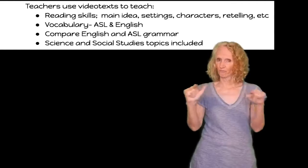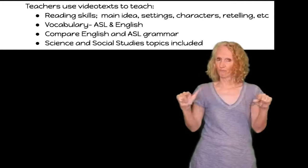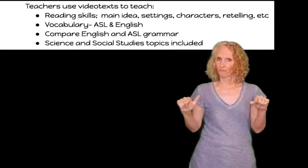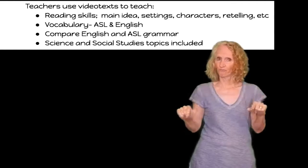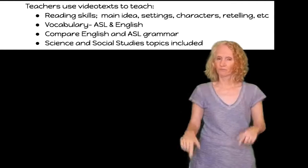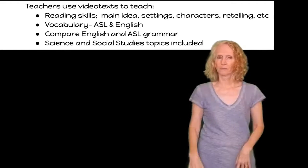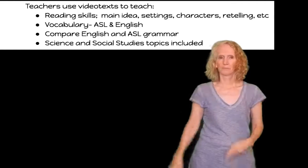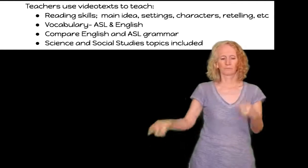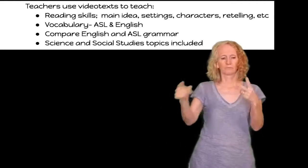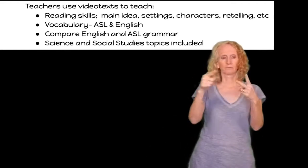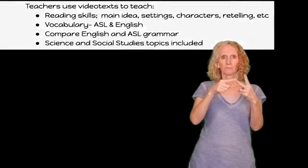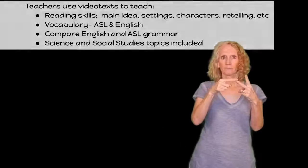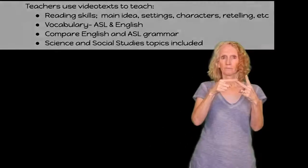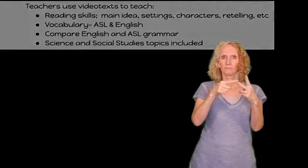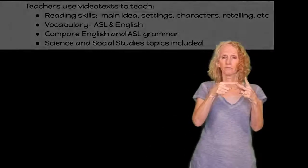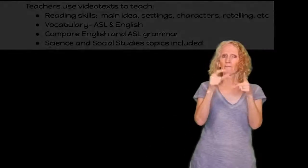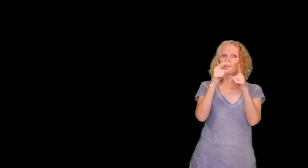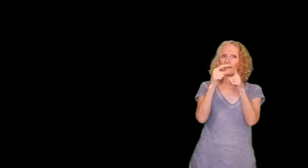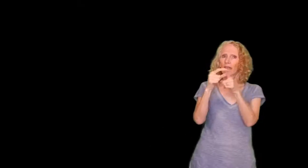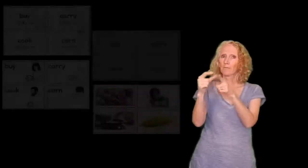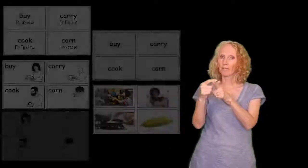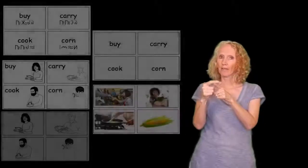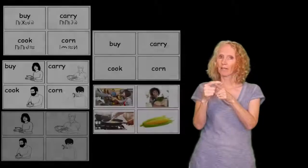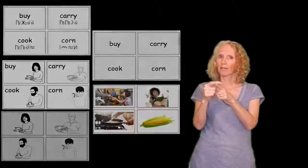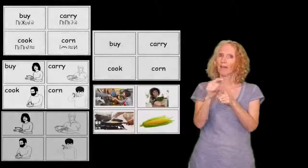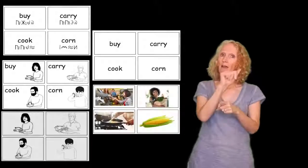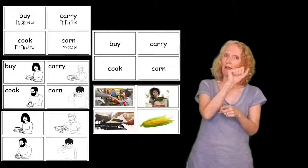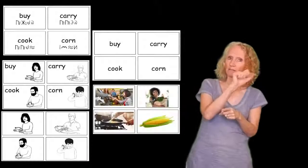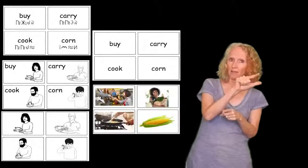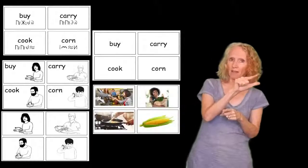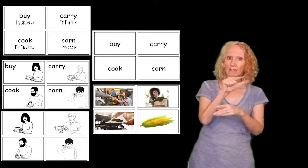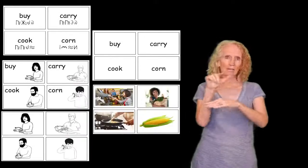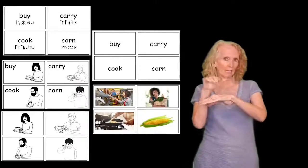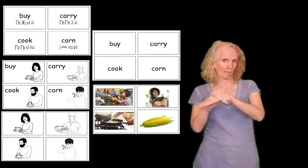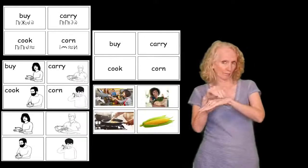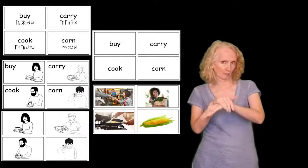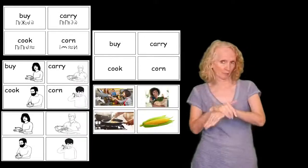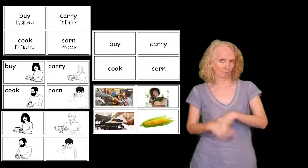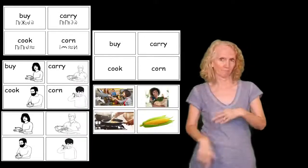retelling they're also teaching vocabulary asl